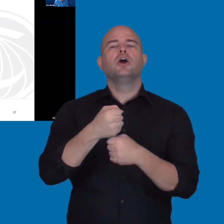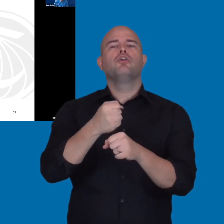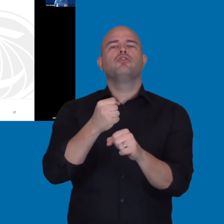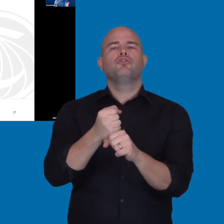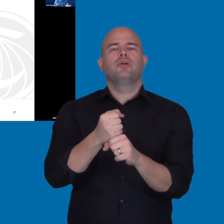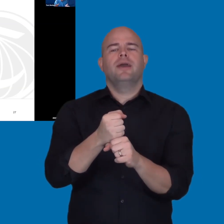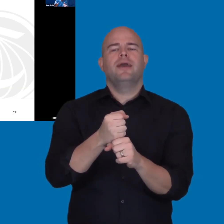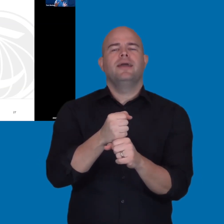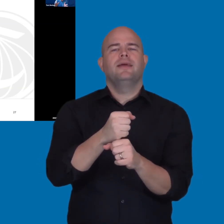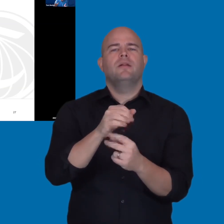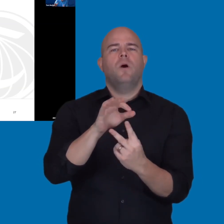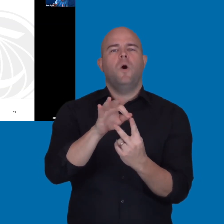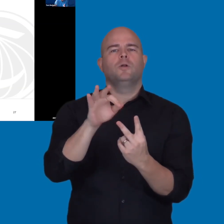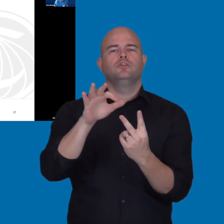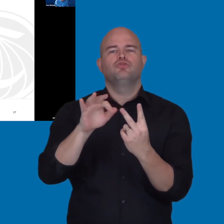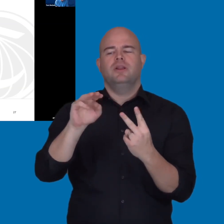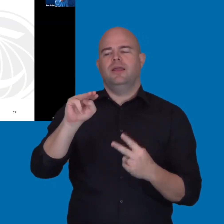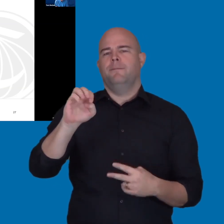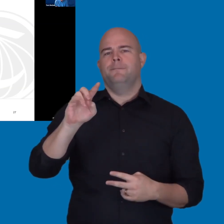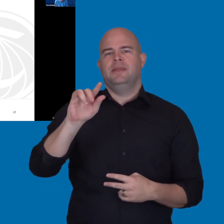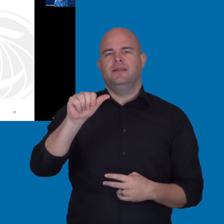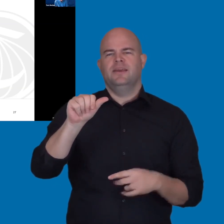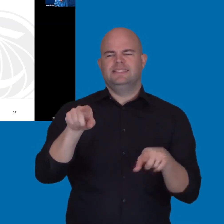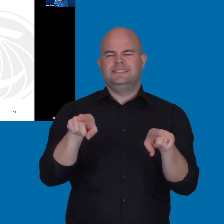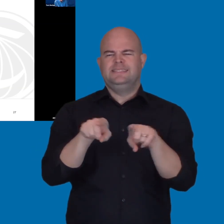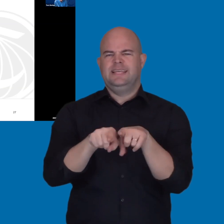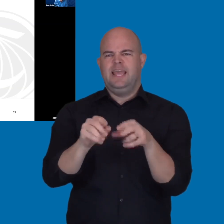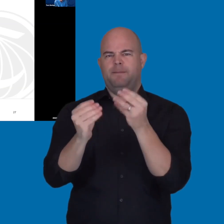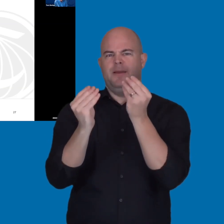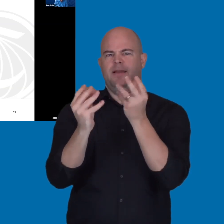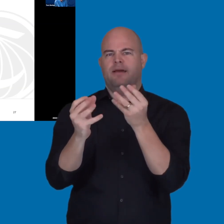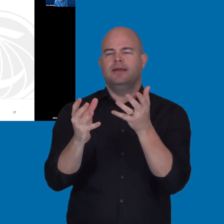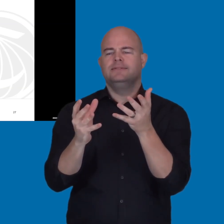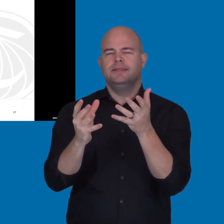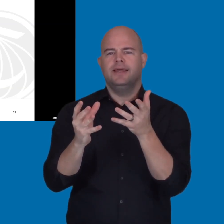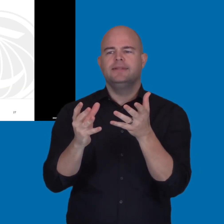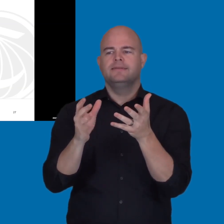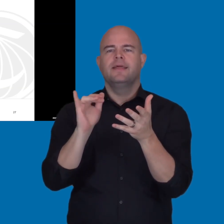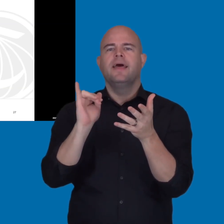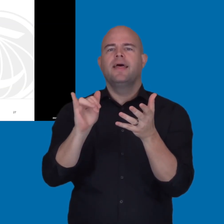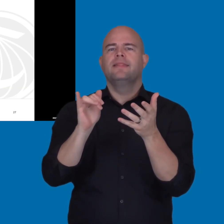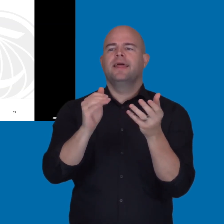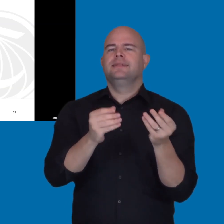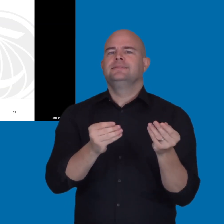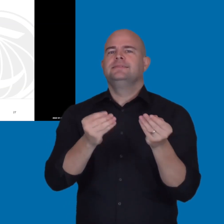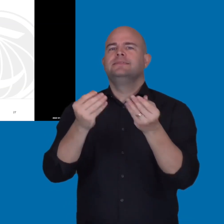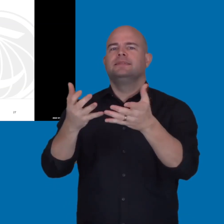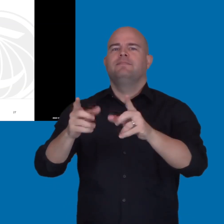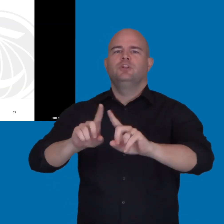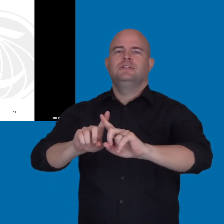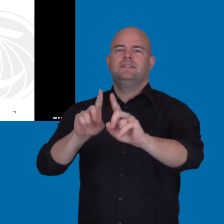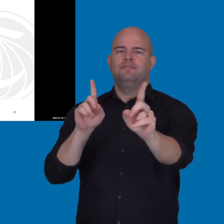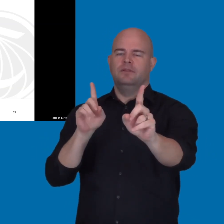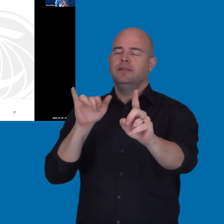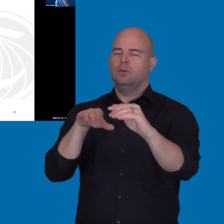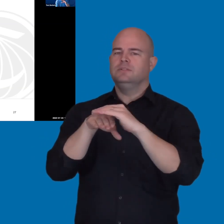took the content from there, and created alternate media of that same content that's delivered